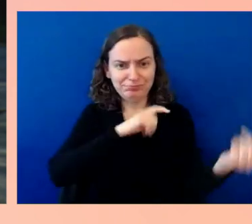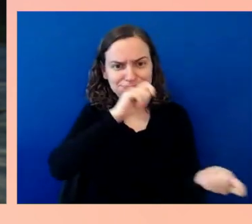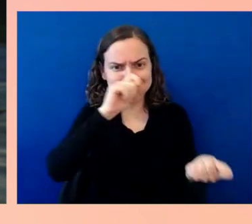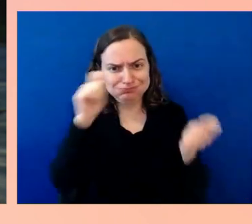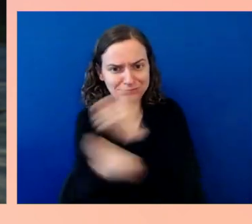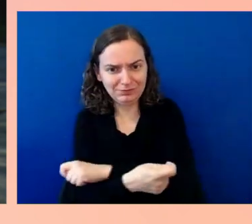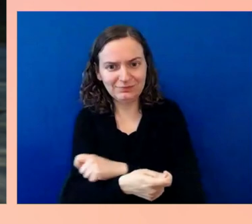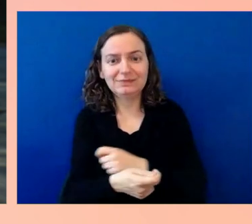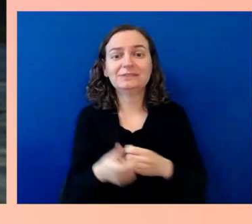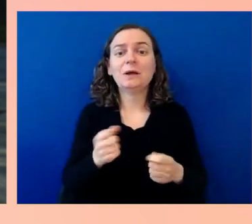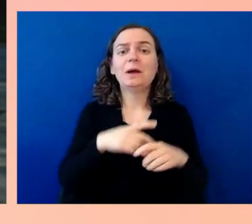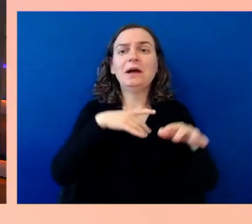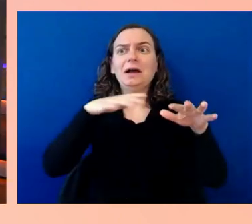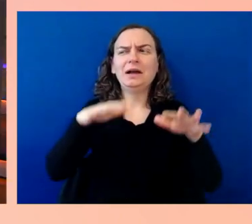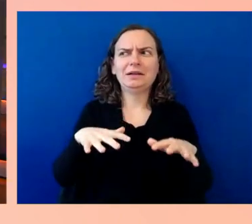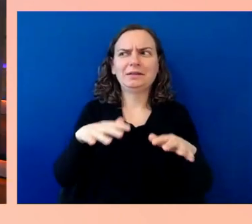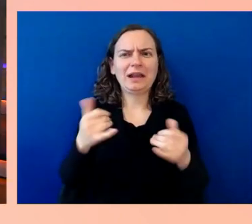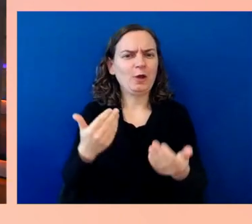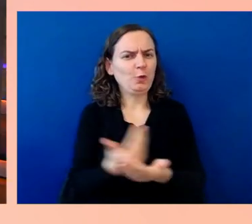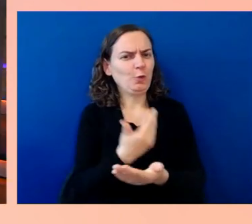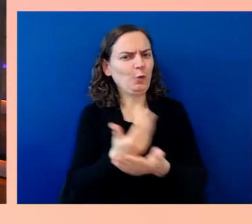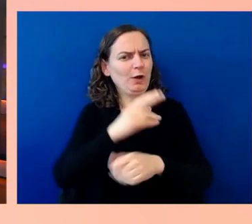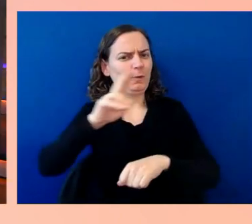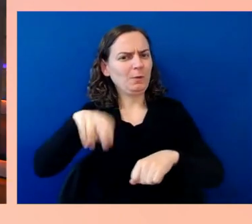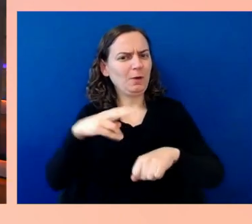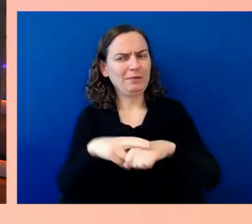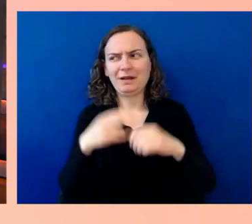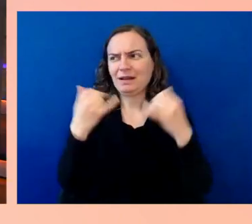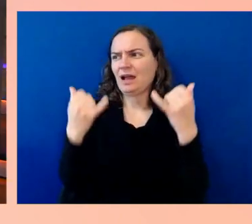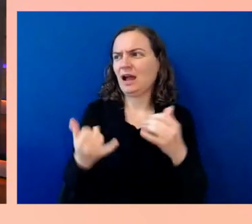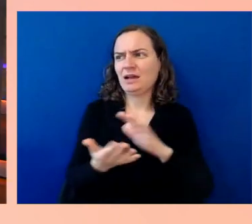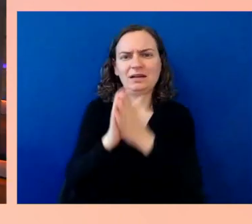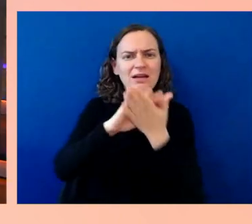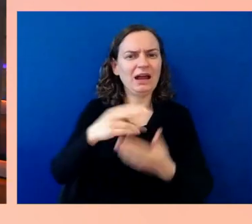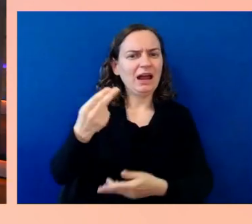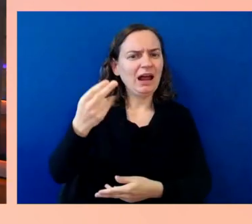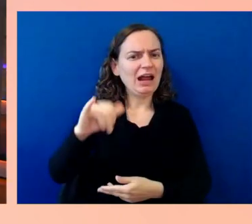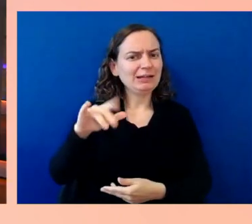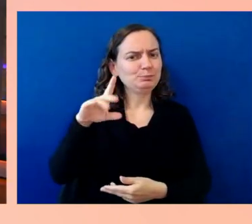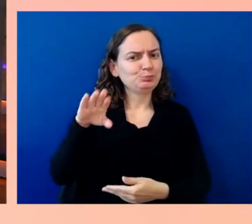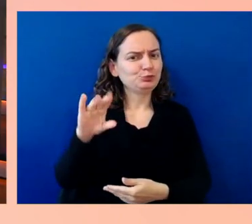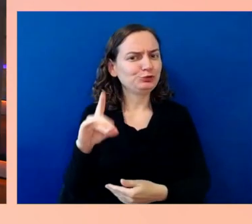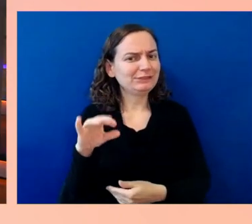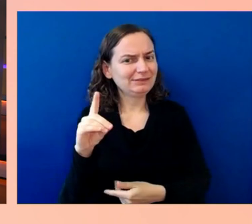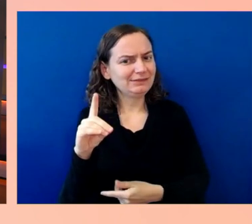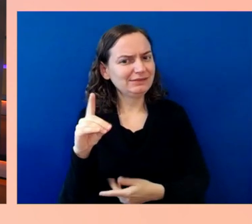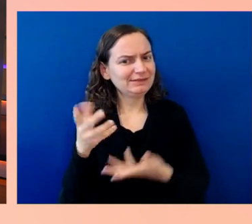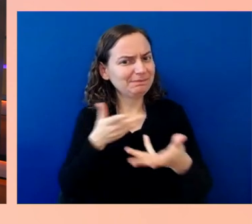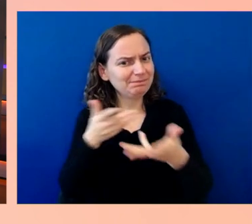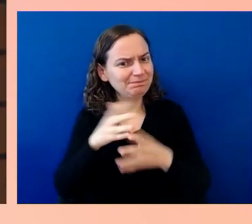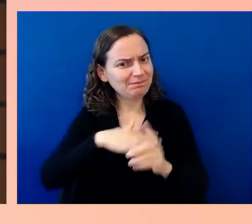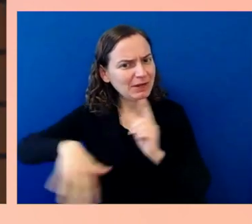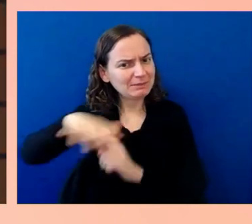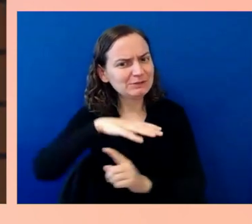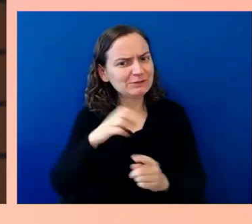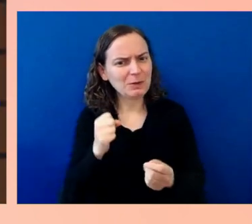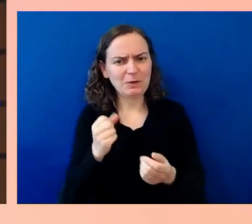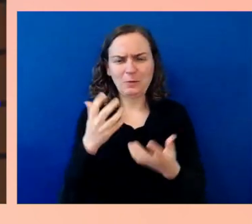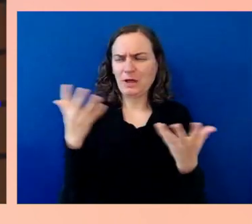I would love to learn, what are some of the lessons and learnings that all of you have picked up along the way with regards to accessibility. Well, it's